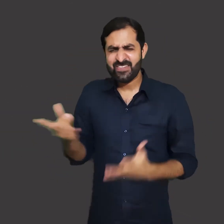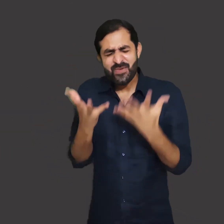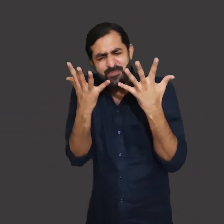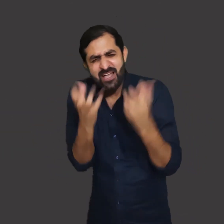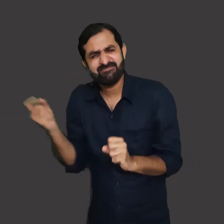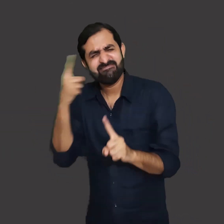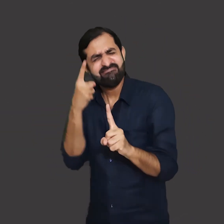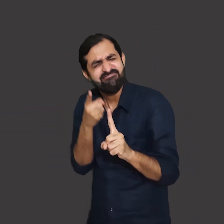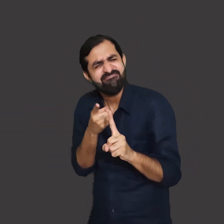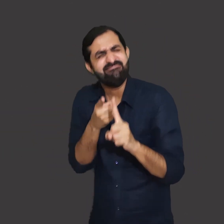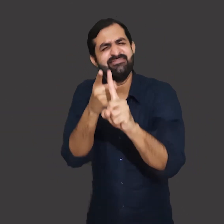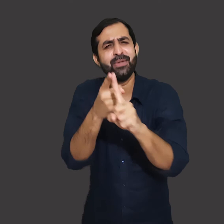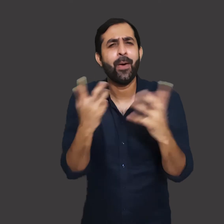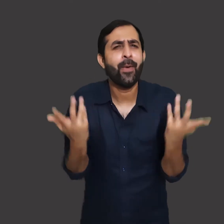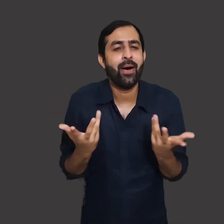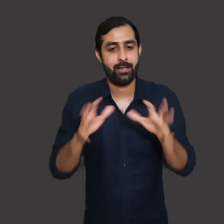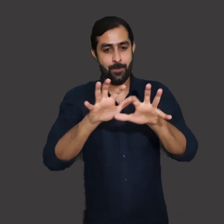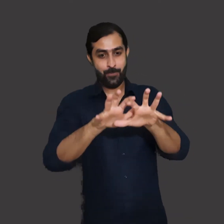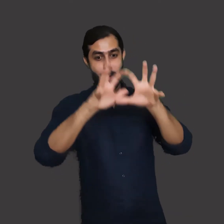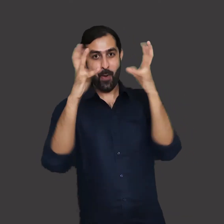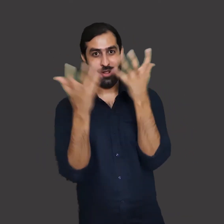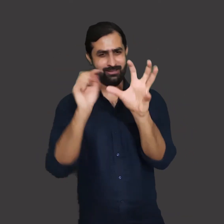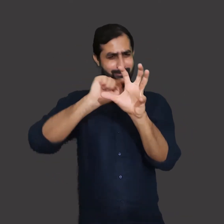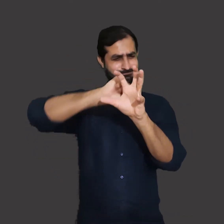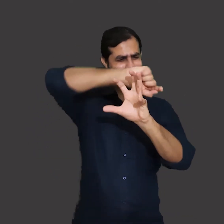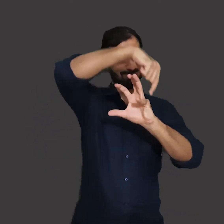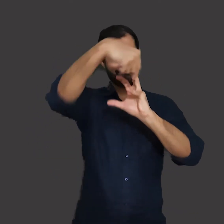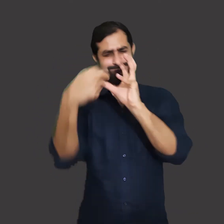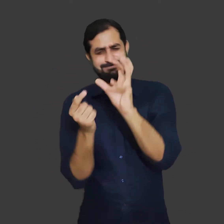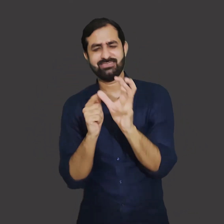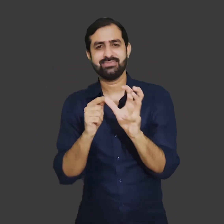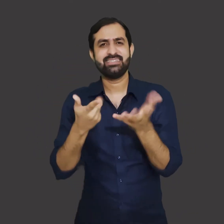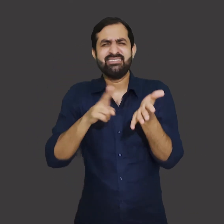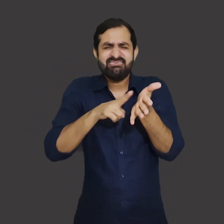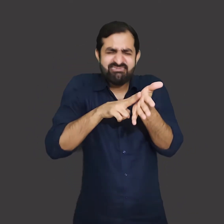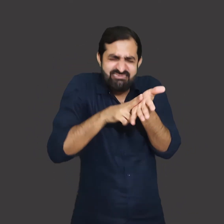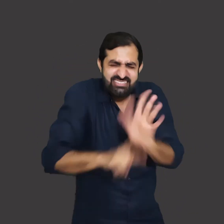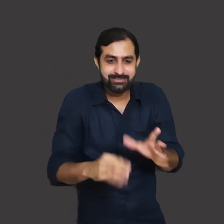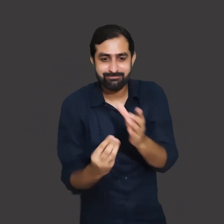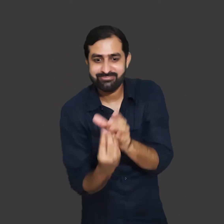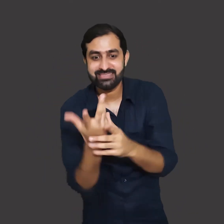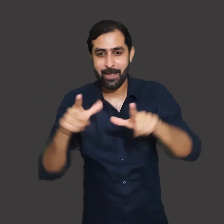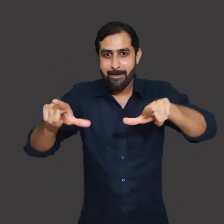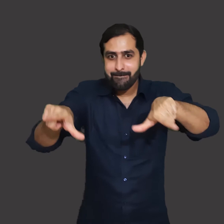Arundhati Roy is a woman who loves nature. She always aimed and worked